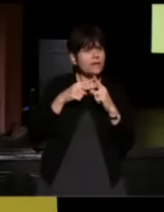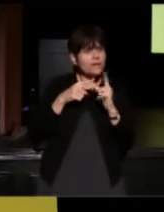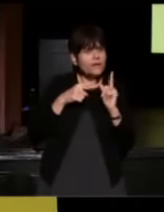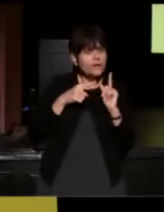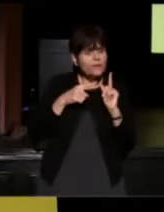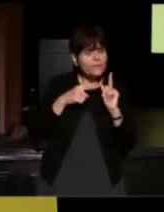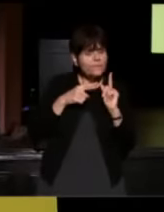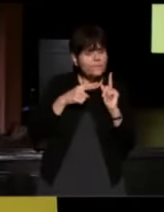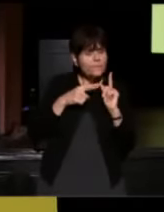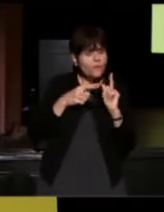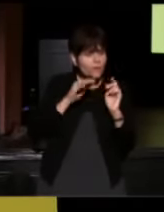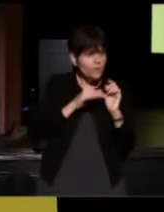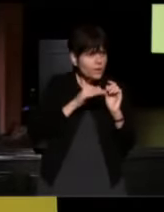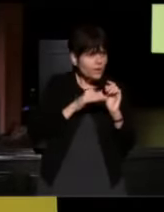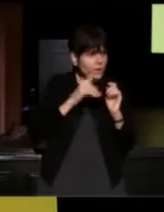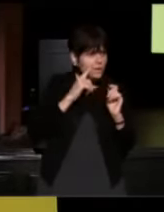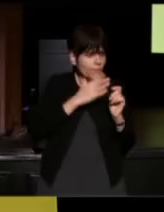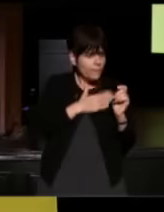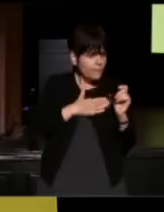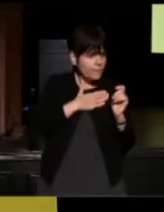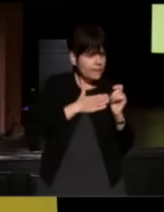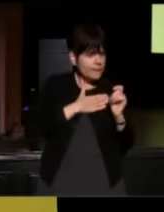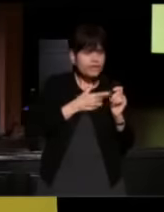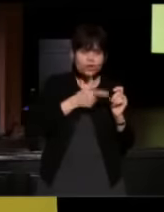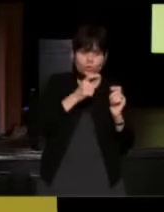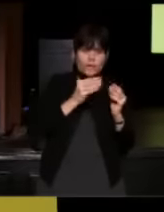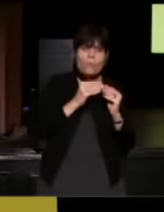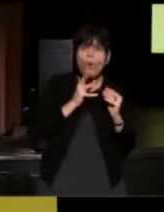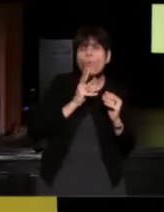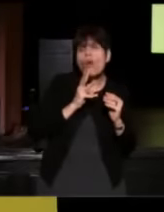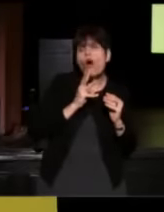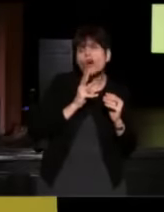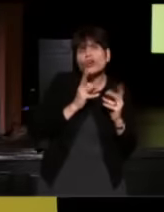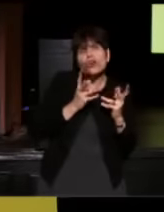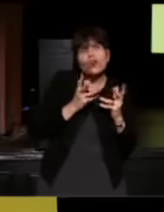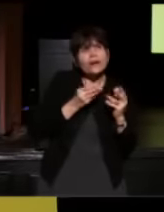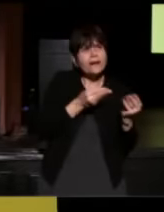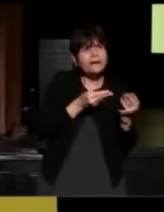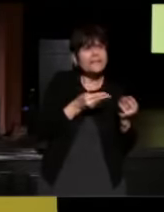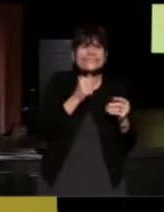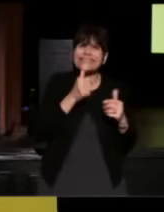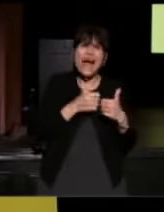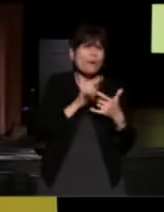Or, "Would you please drink more water? I mean, those aren't very romantic things to say,